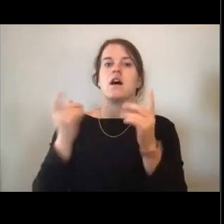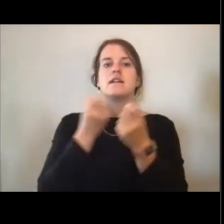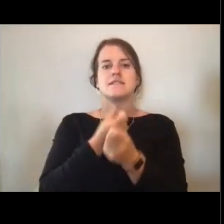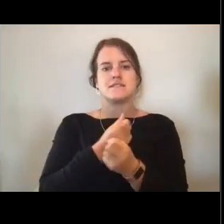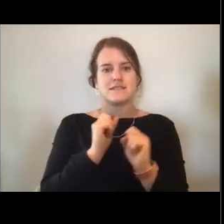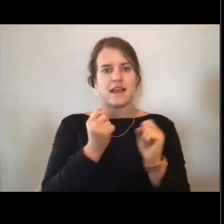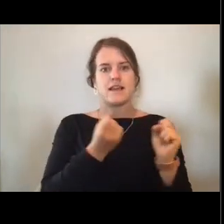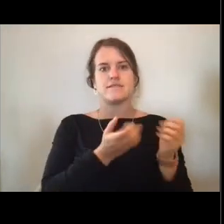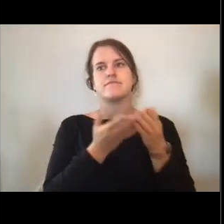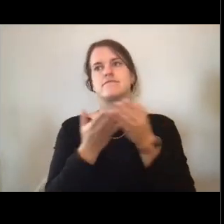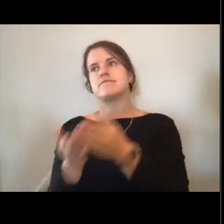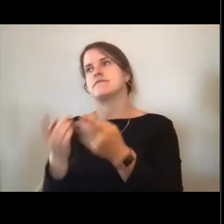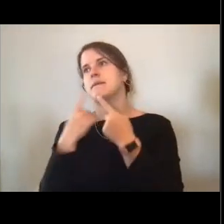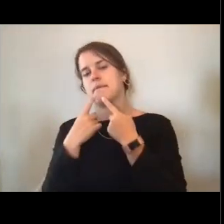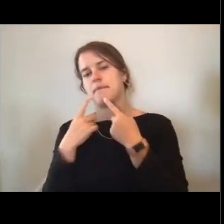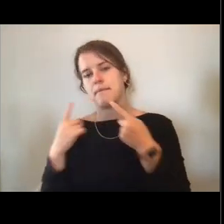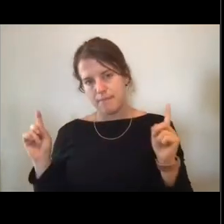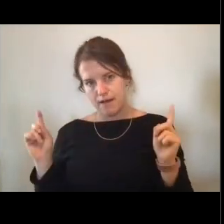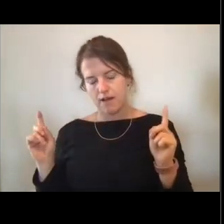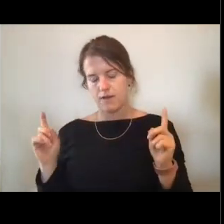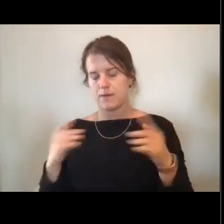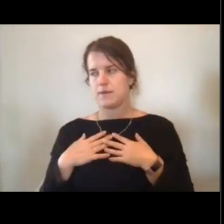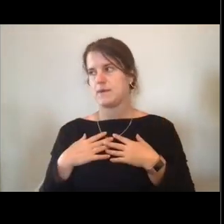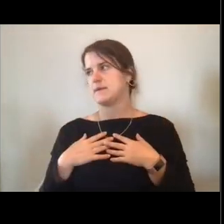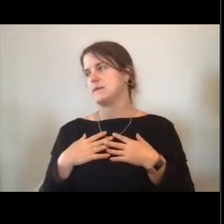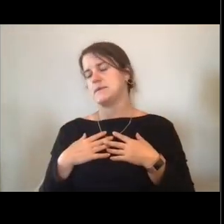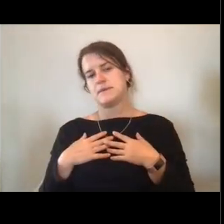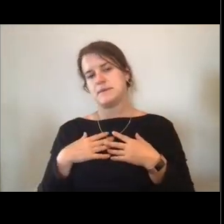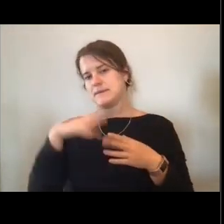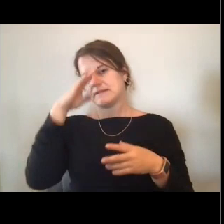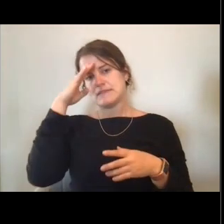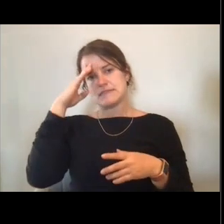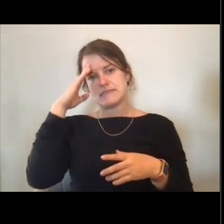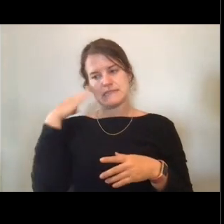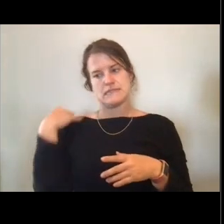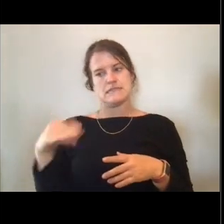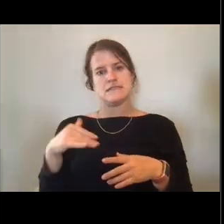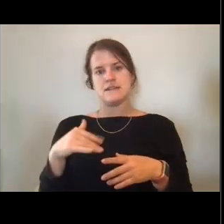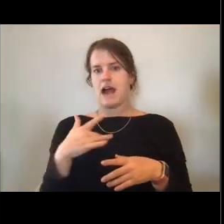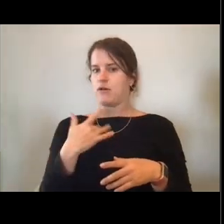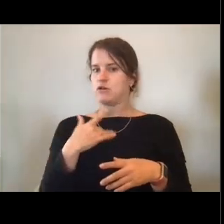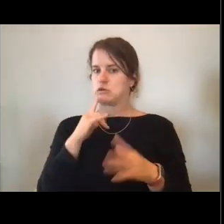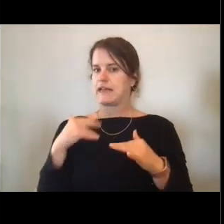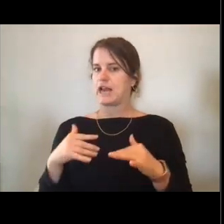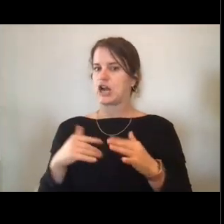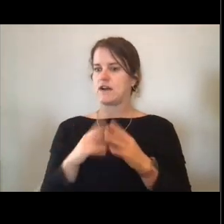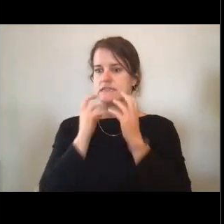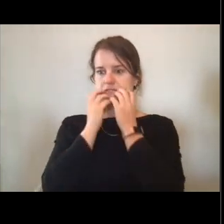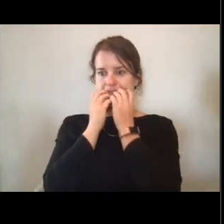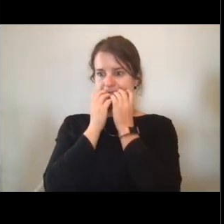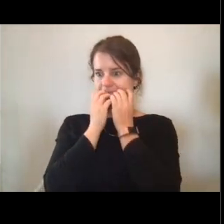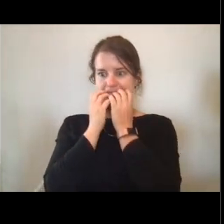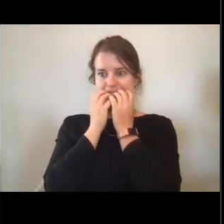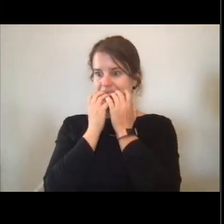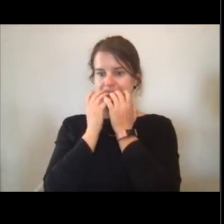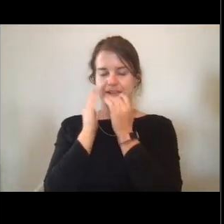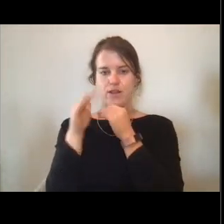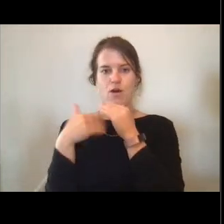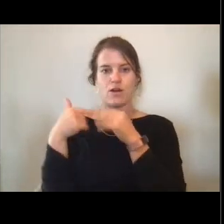So, Ooh, it was a white knuckle experience. And I think by the time we crossed the weather had come down